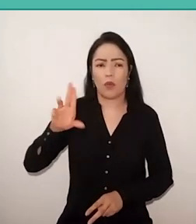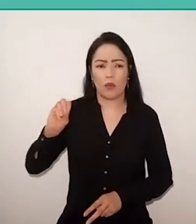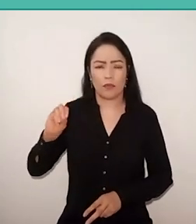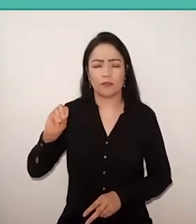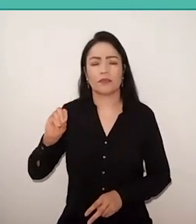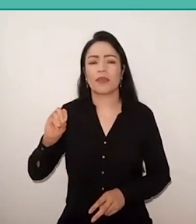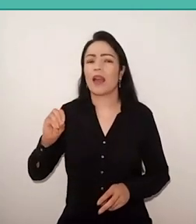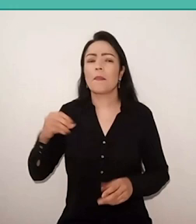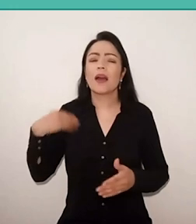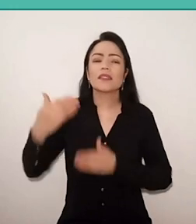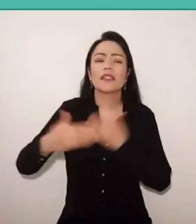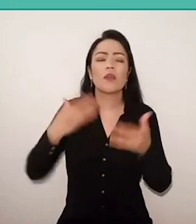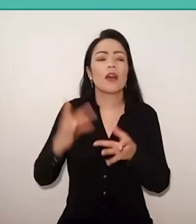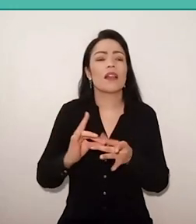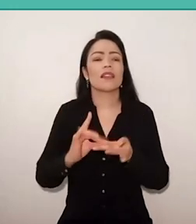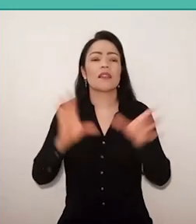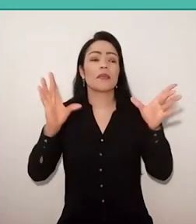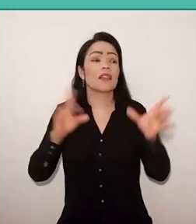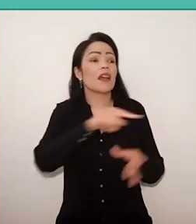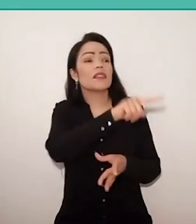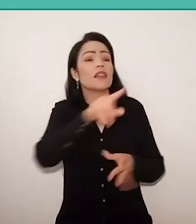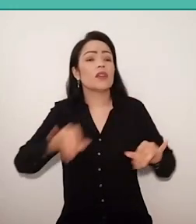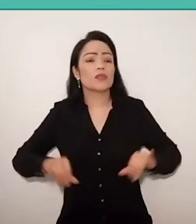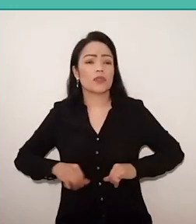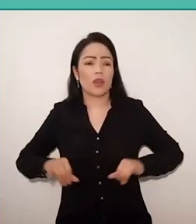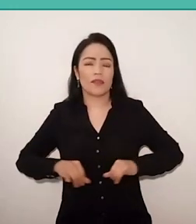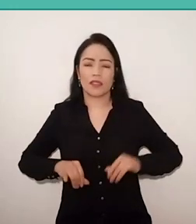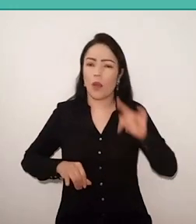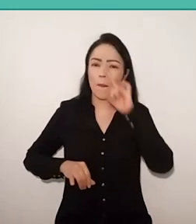through the liberation of the oppressed. And this is a danger for the oppressors.